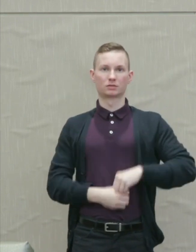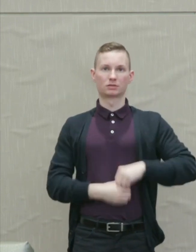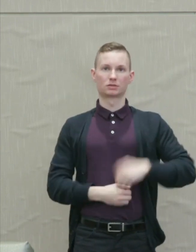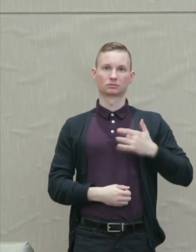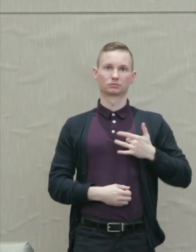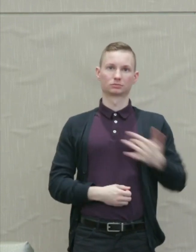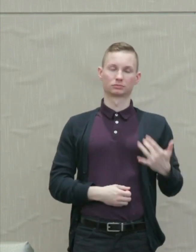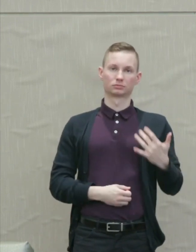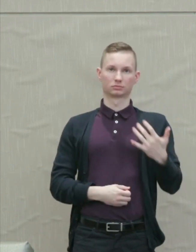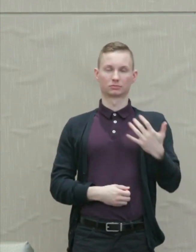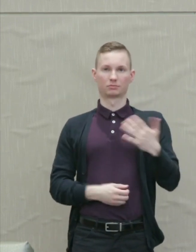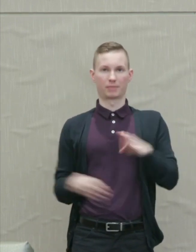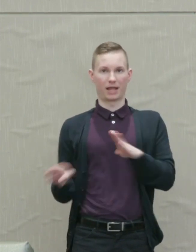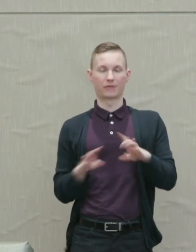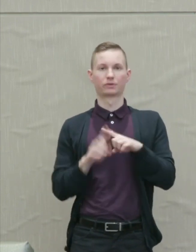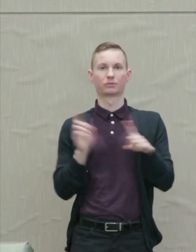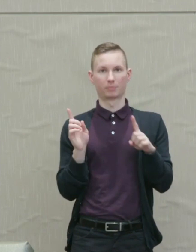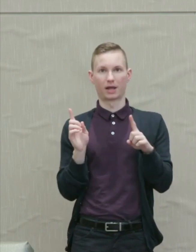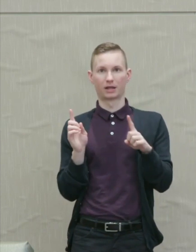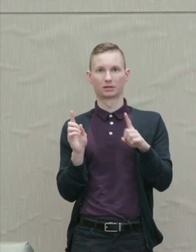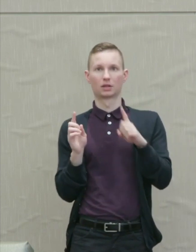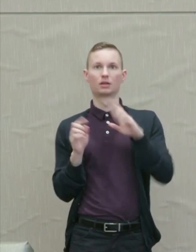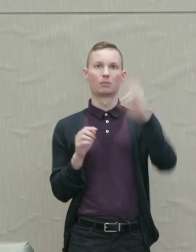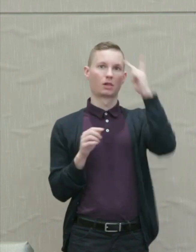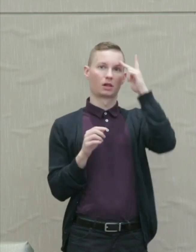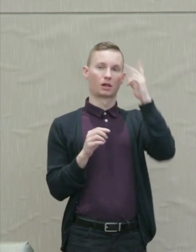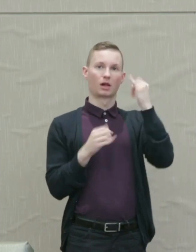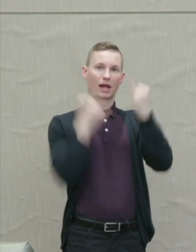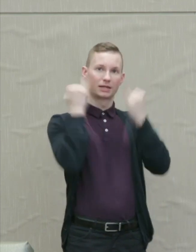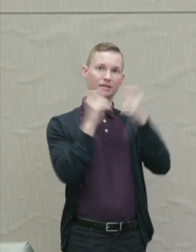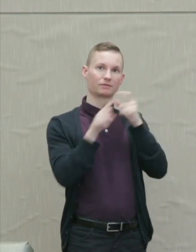political ideas of Malcolm X at least as he understood them.